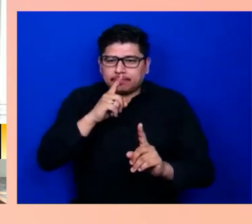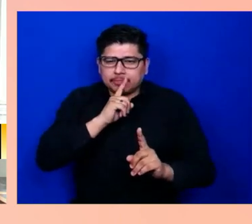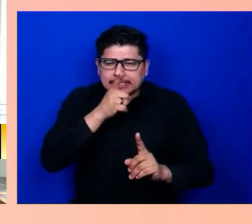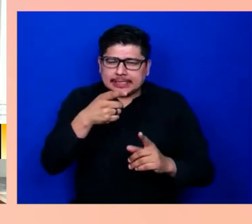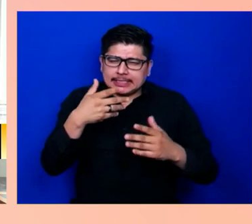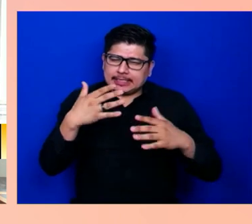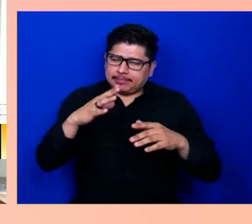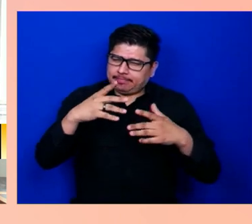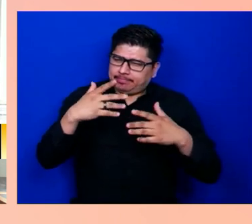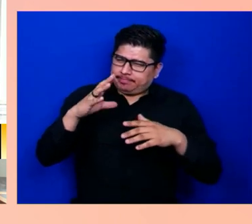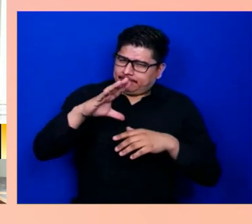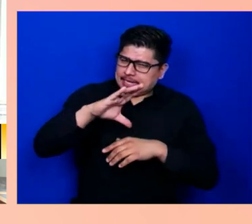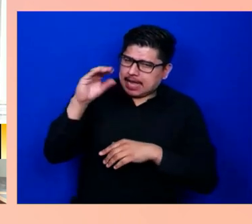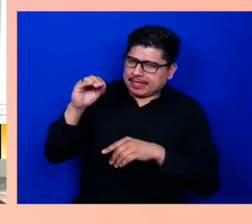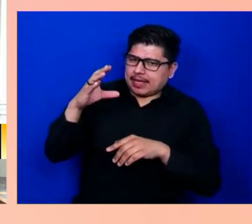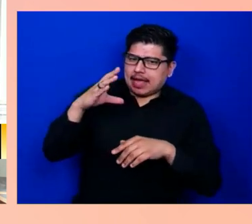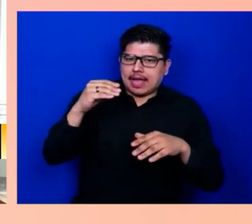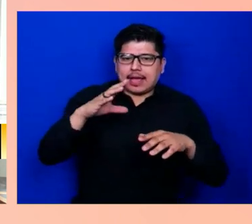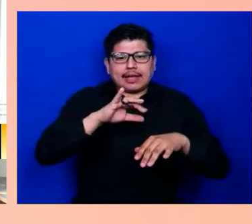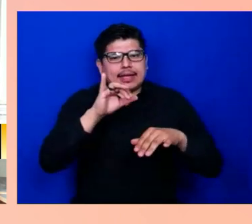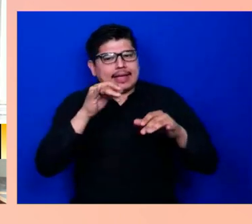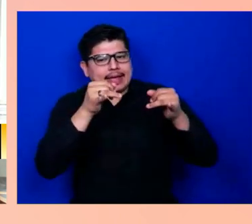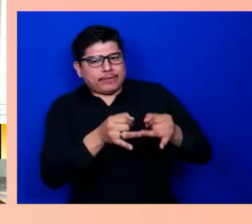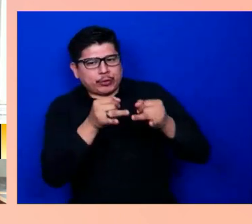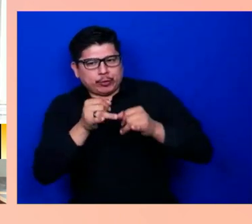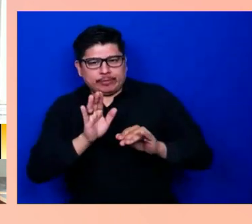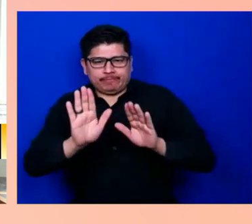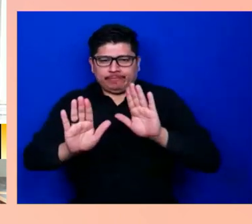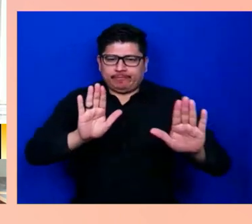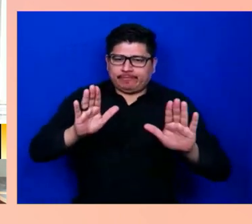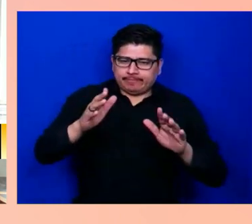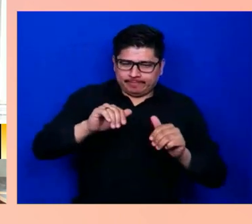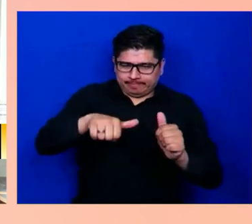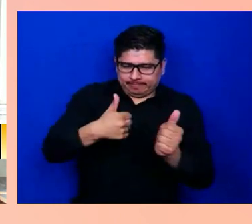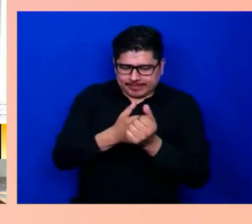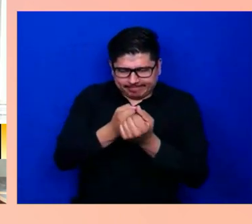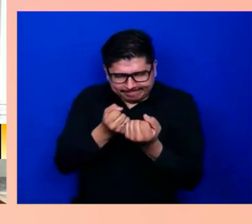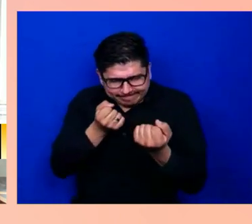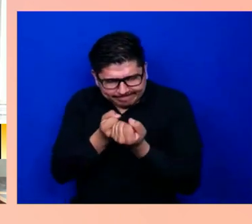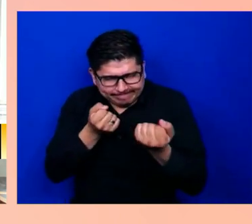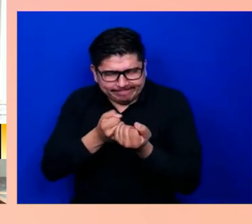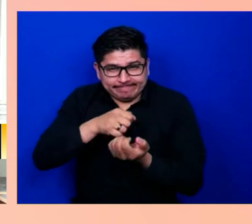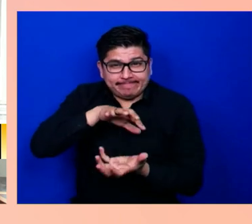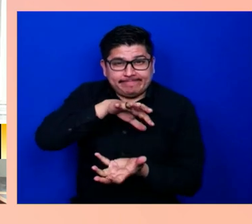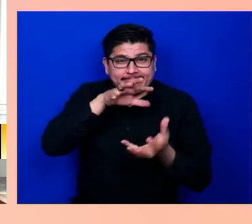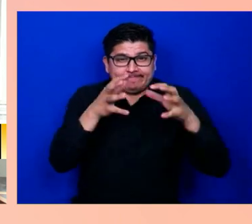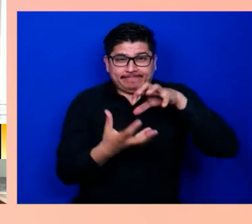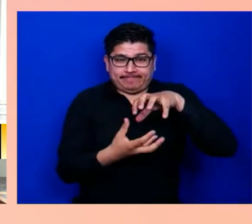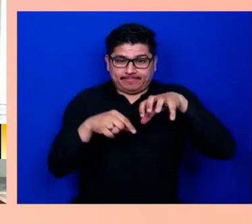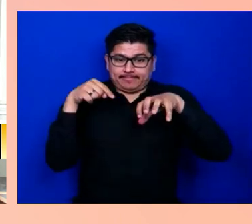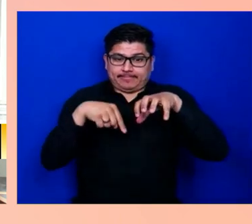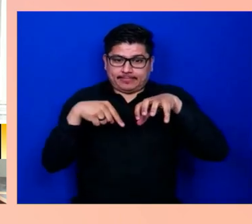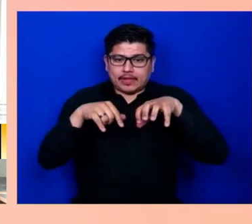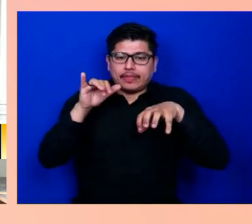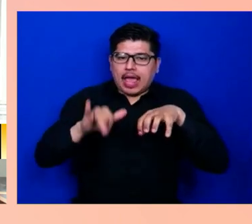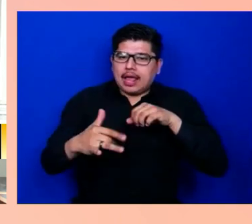that are all getting behind it, it's a merge of technology, and wellness, and healthcare.